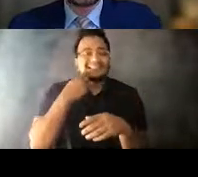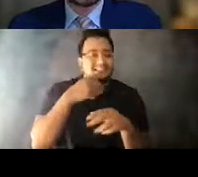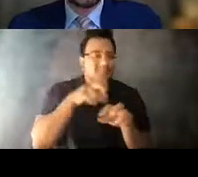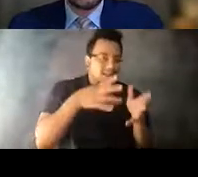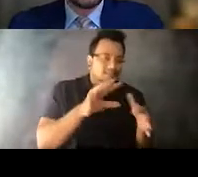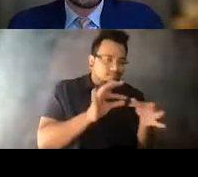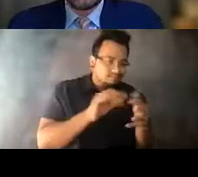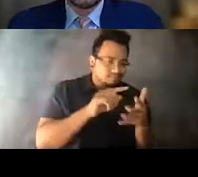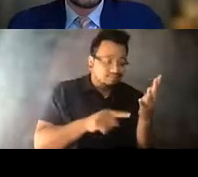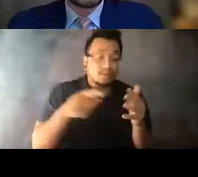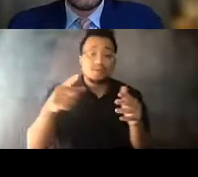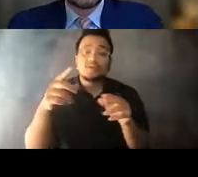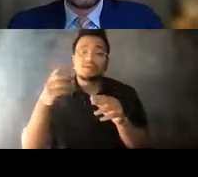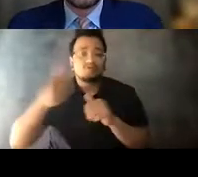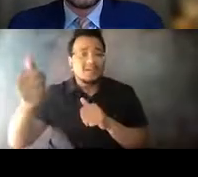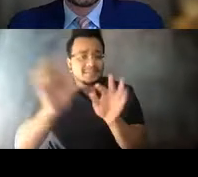transit will be there and we can't echo that message